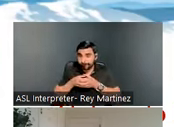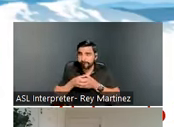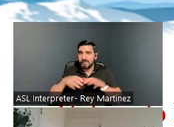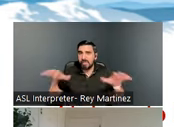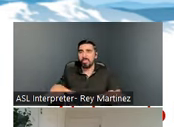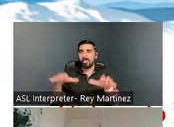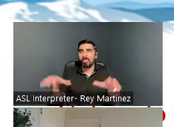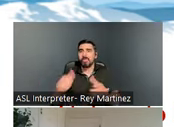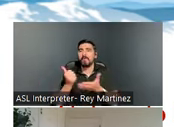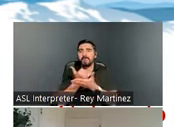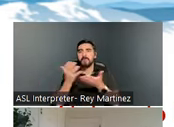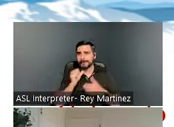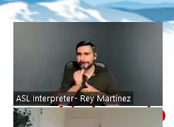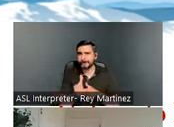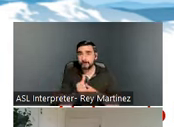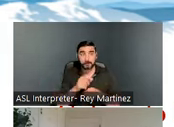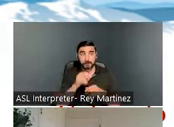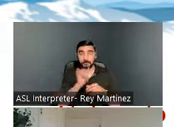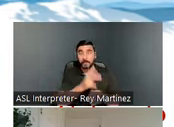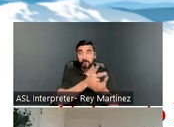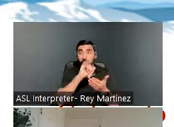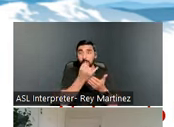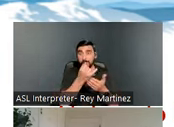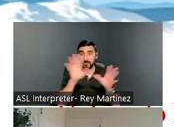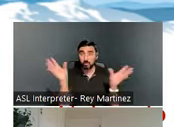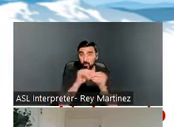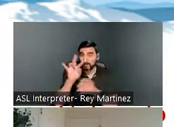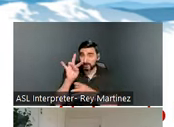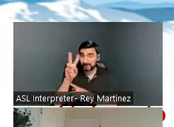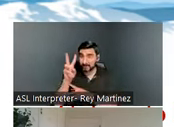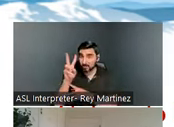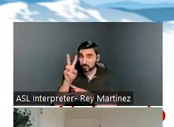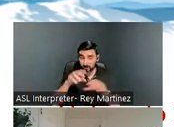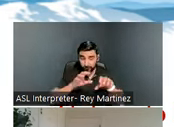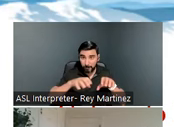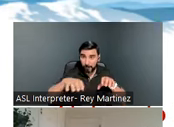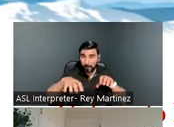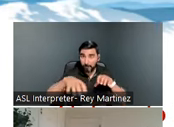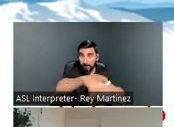magnitude that this project is at. 72 units is massive. But here’s a long list of some